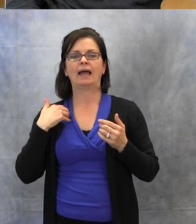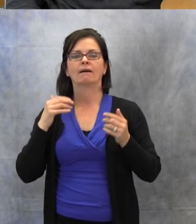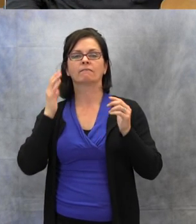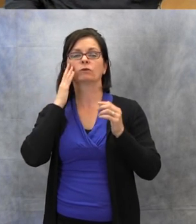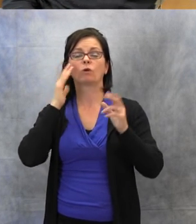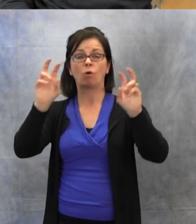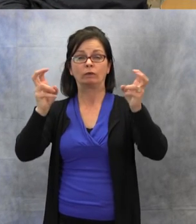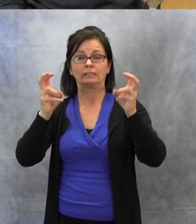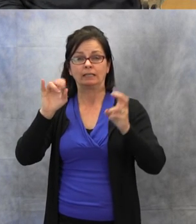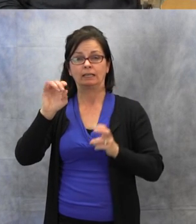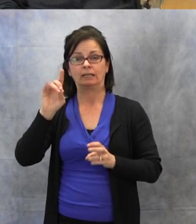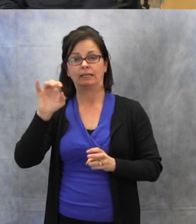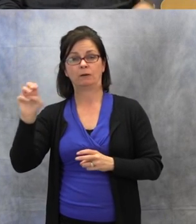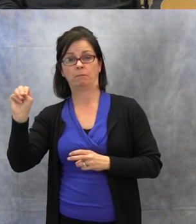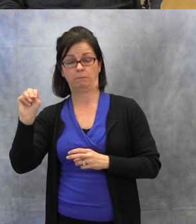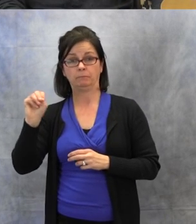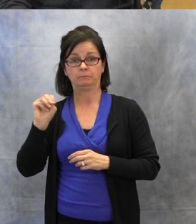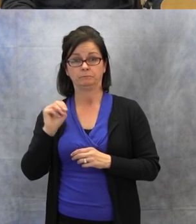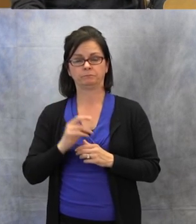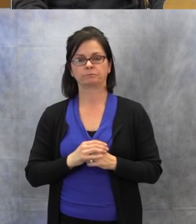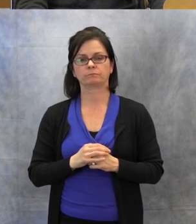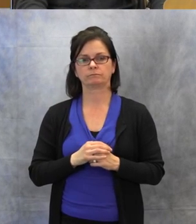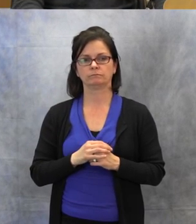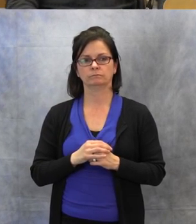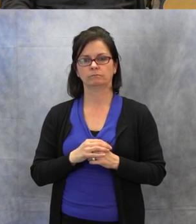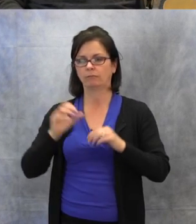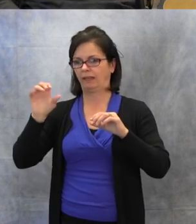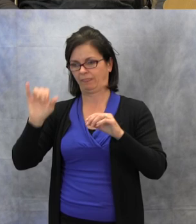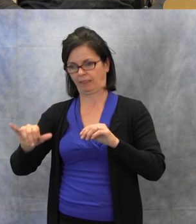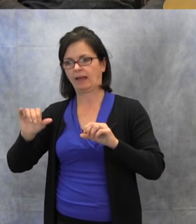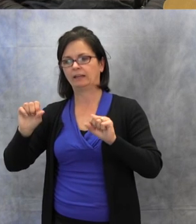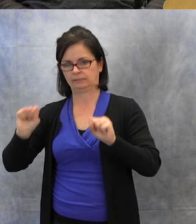can be tough for Deaf and hard of hearing kids. Check out this website,